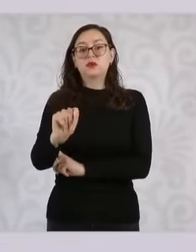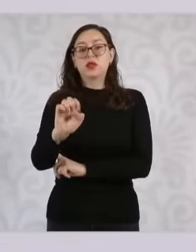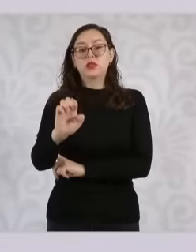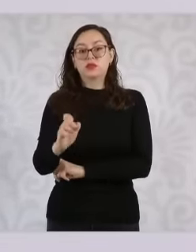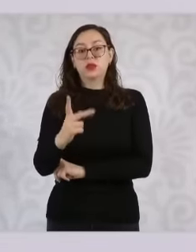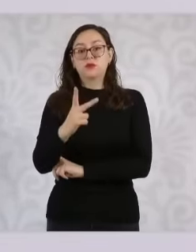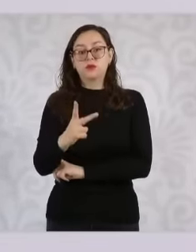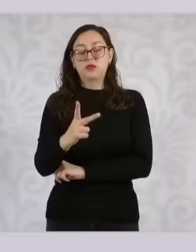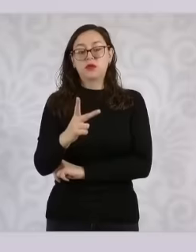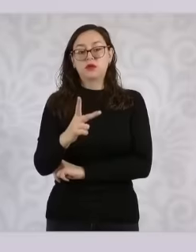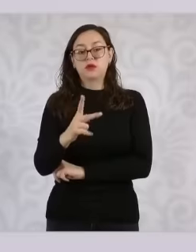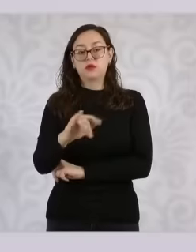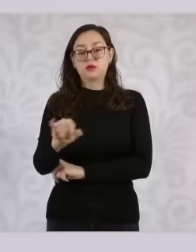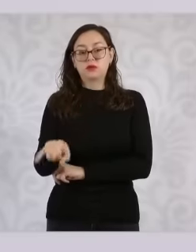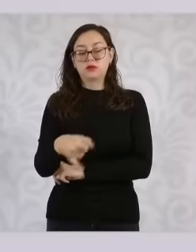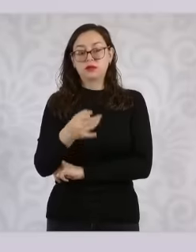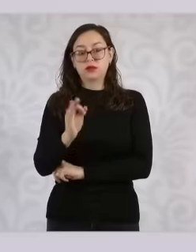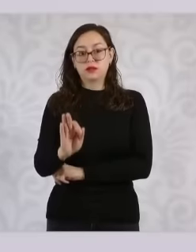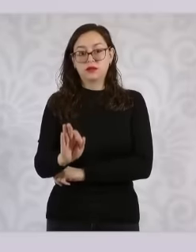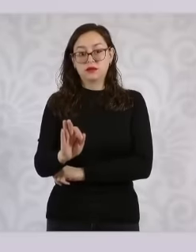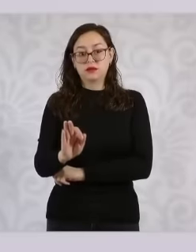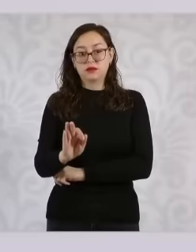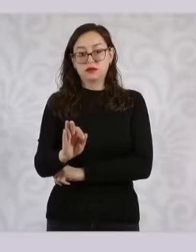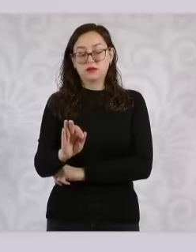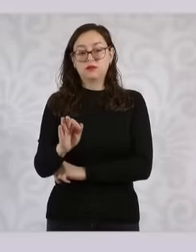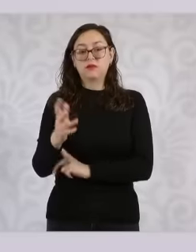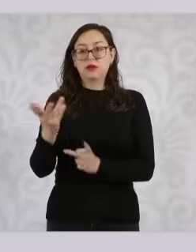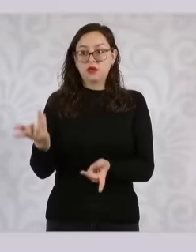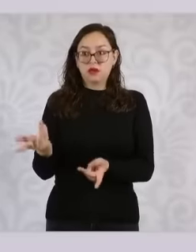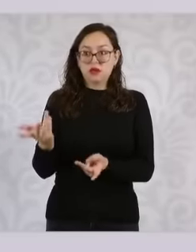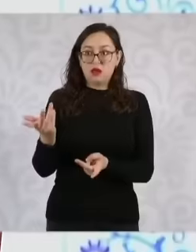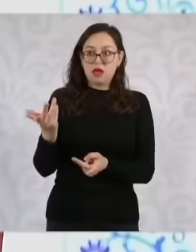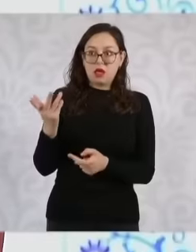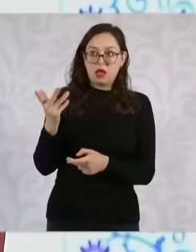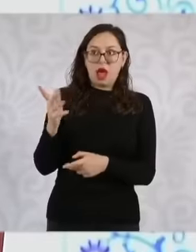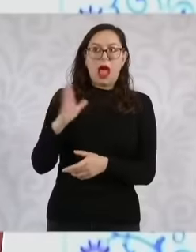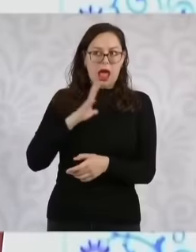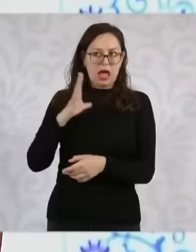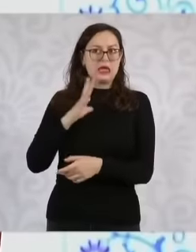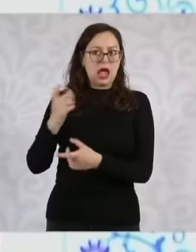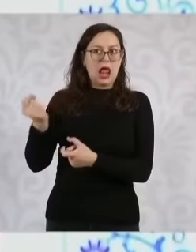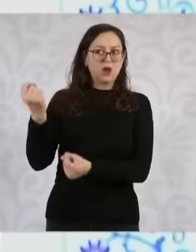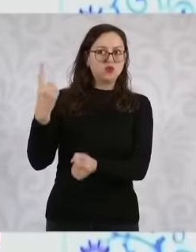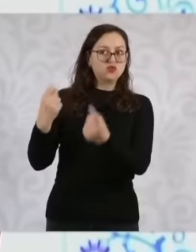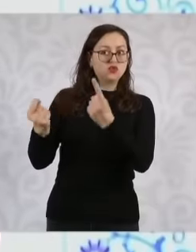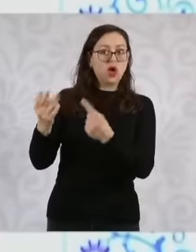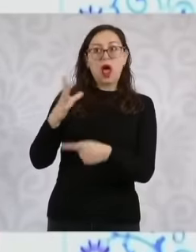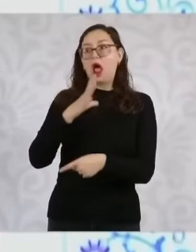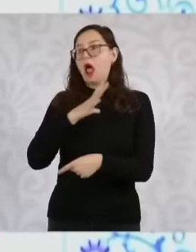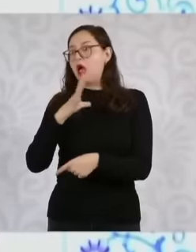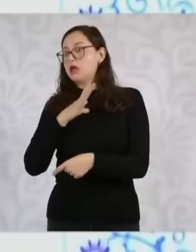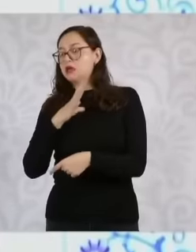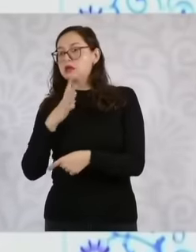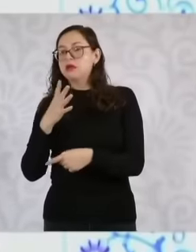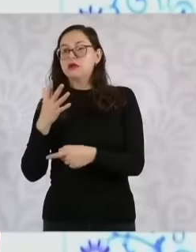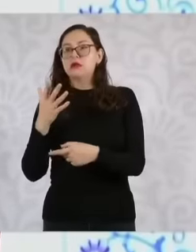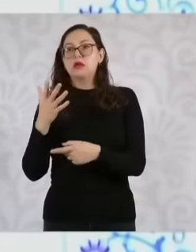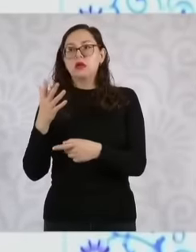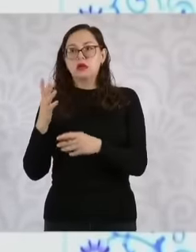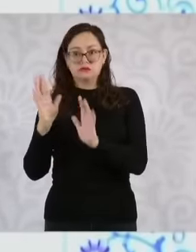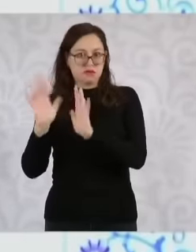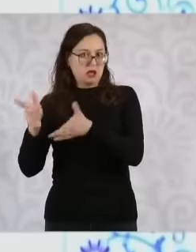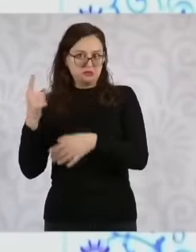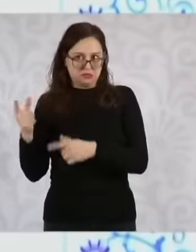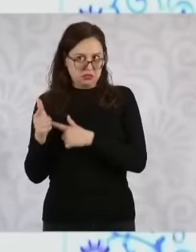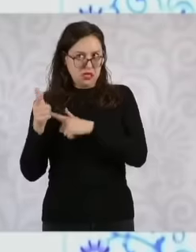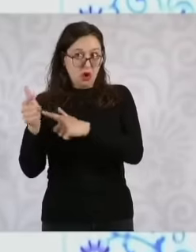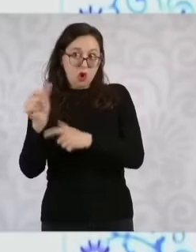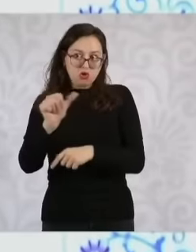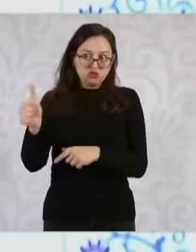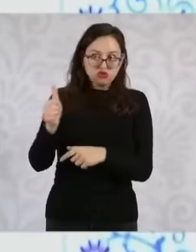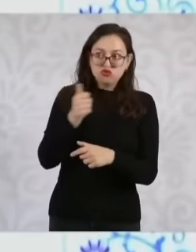this time those who are vacant, the magistrates of the court of judicial discipline,